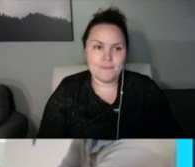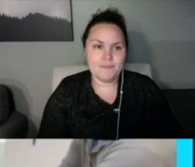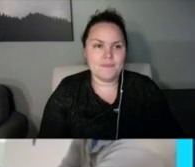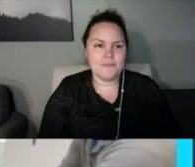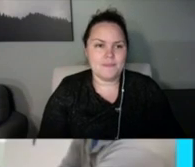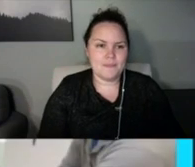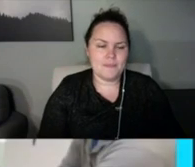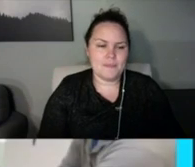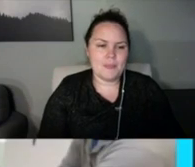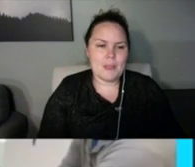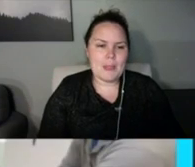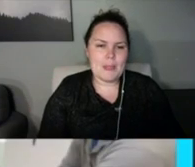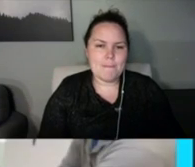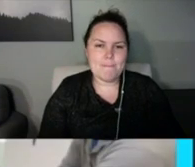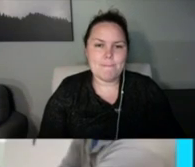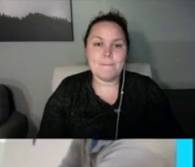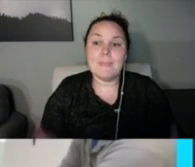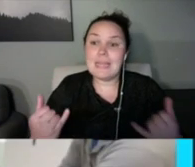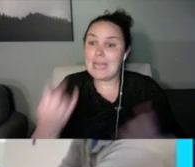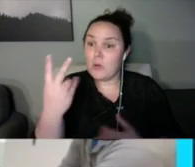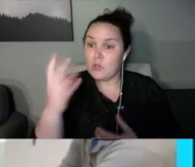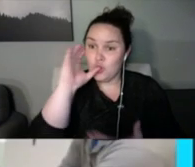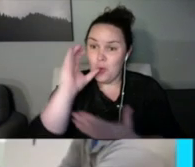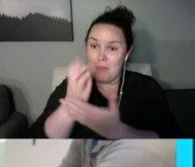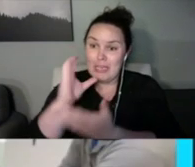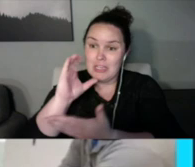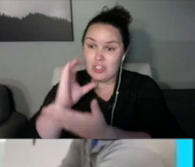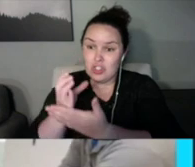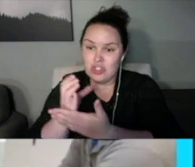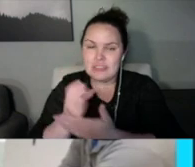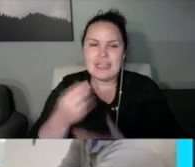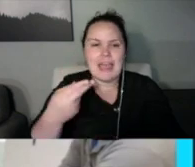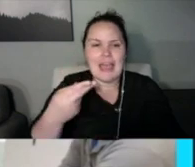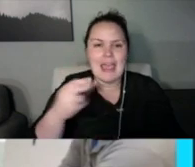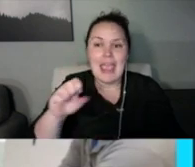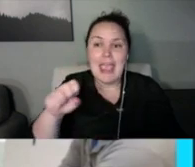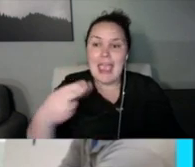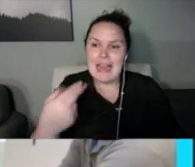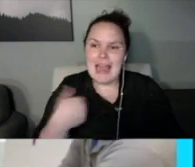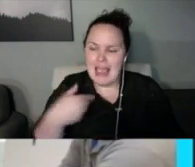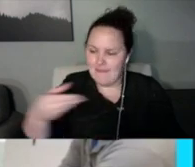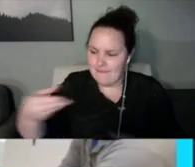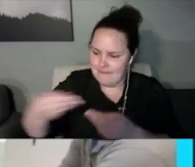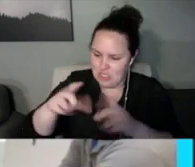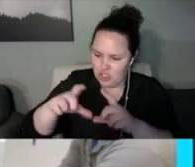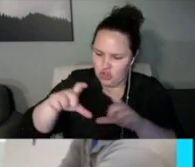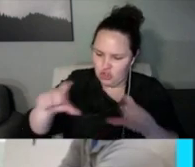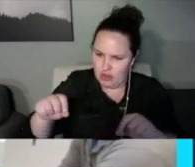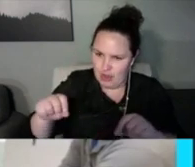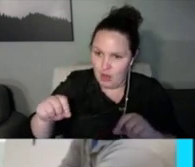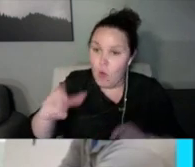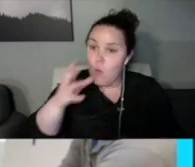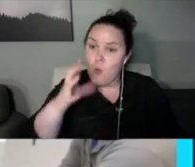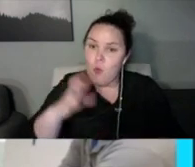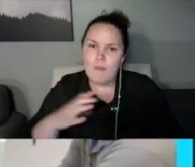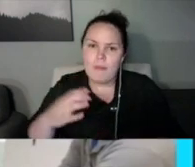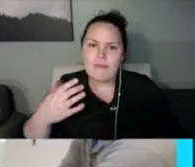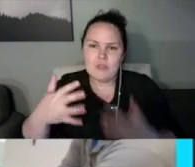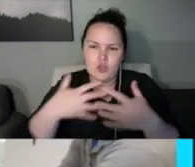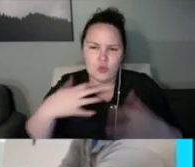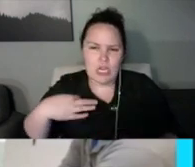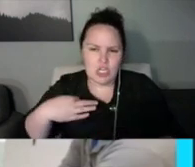And and back in those times, the 88s were about $3,000.